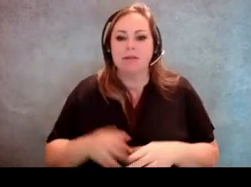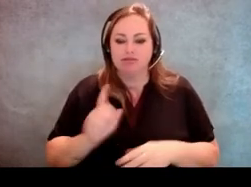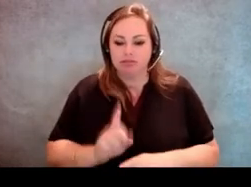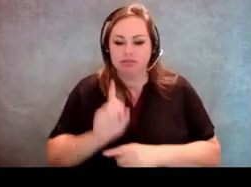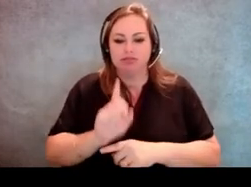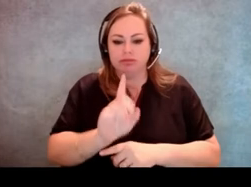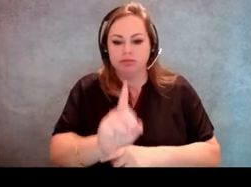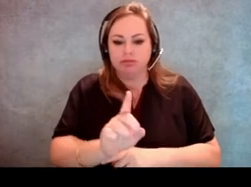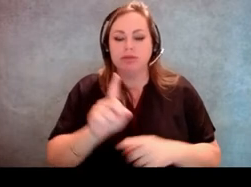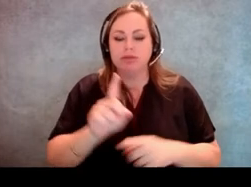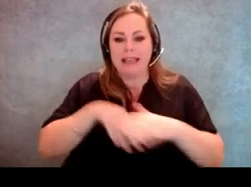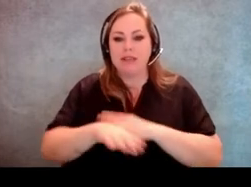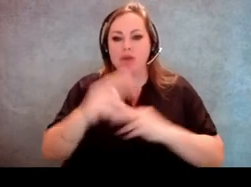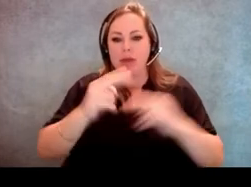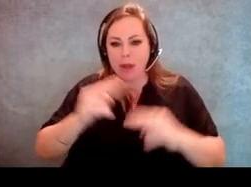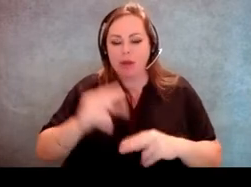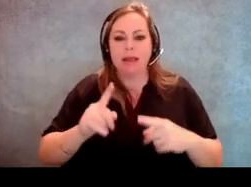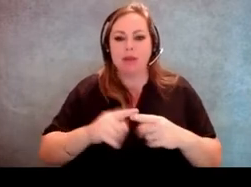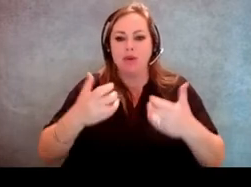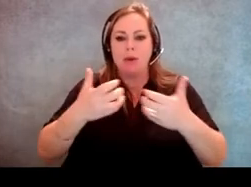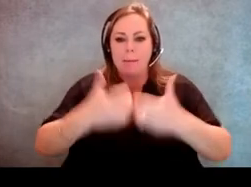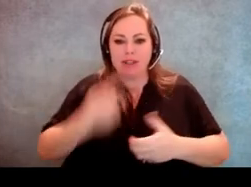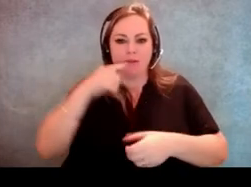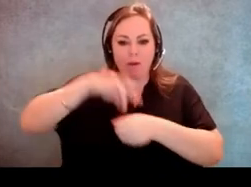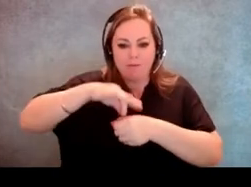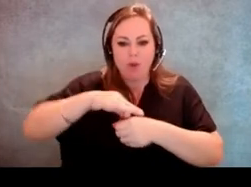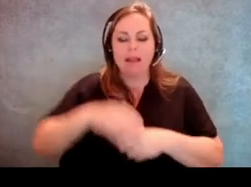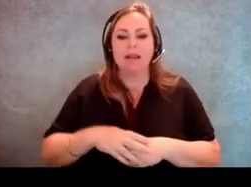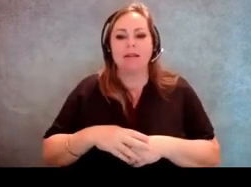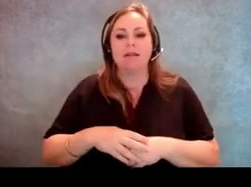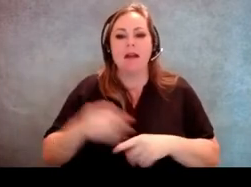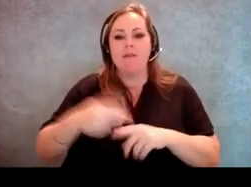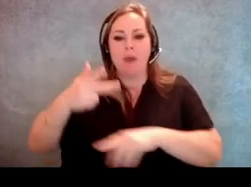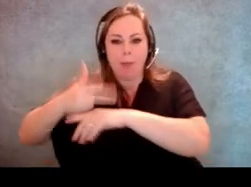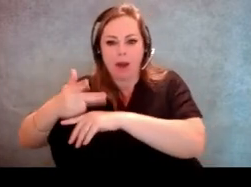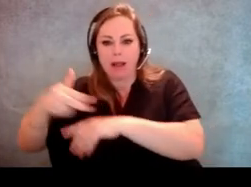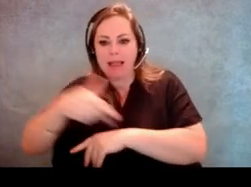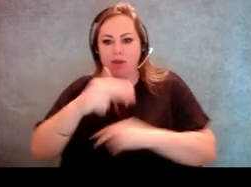to the building entrance from the parking lot are very important and part of the compliance